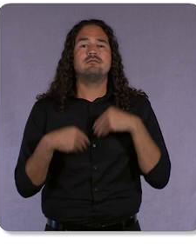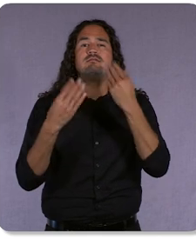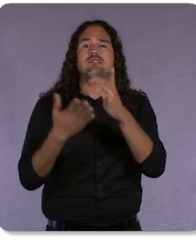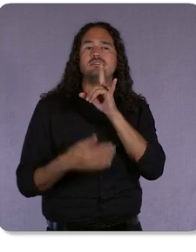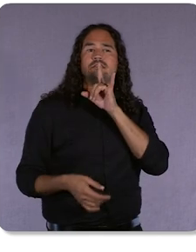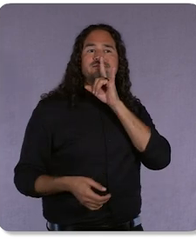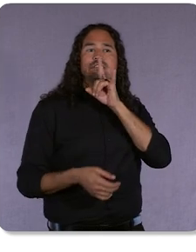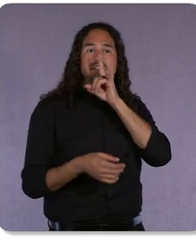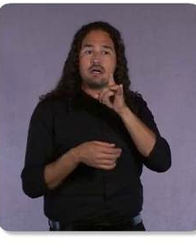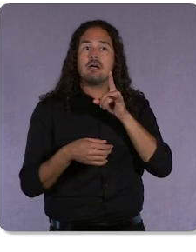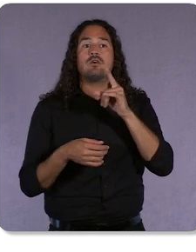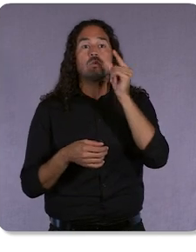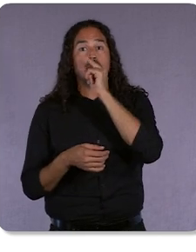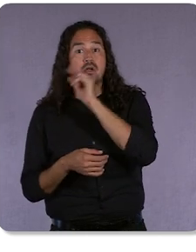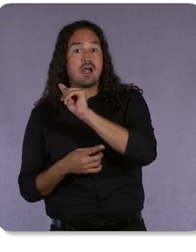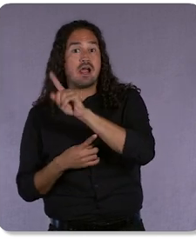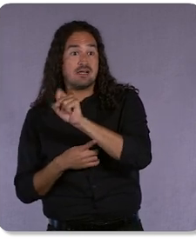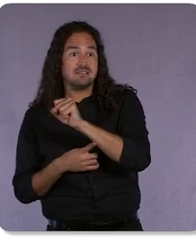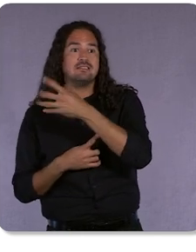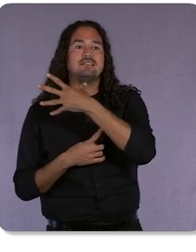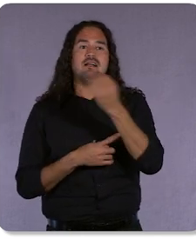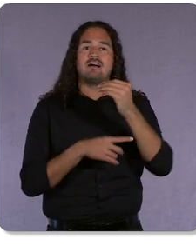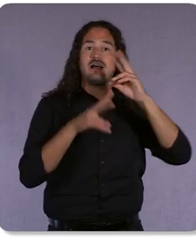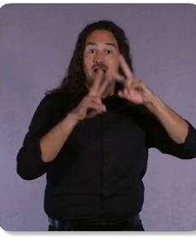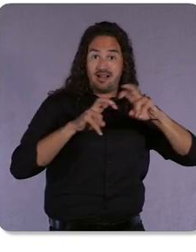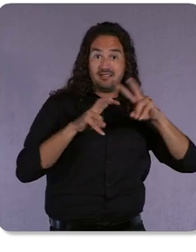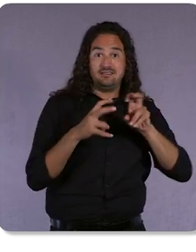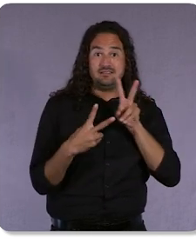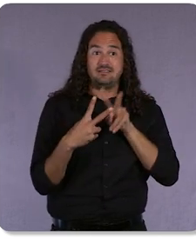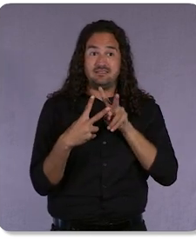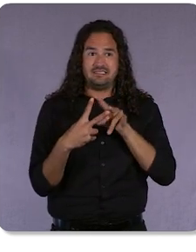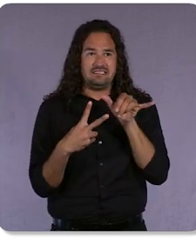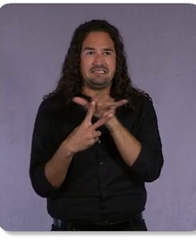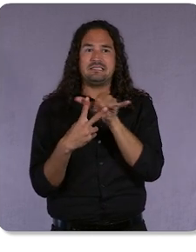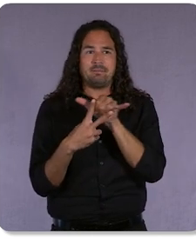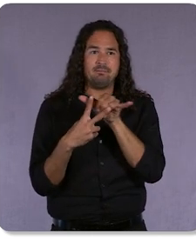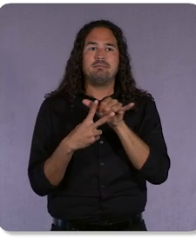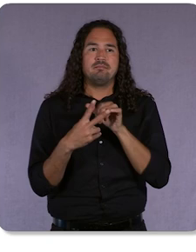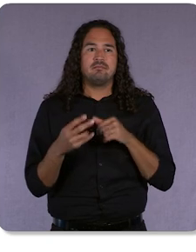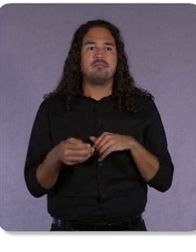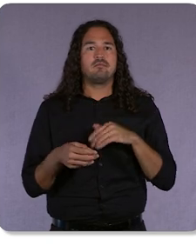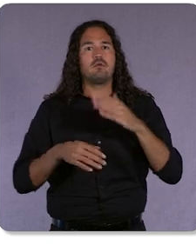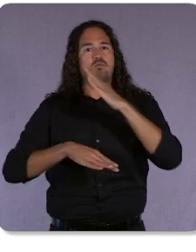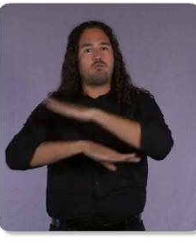to provide more consistency across platforms. With these improvements automatically integrated,